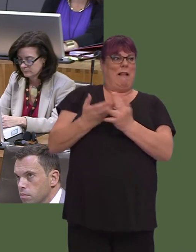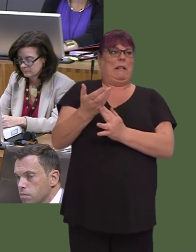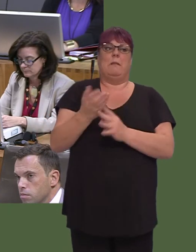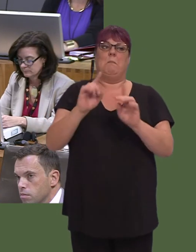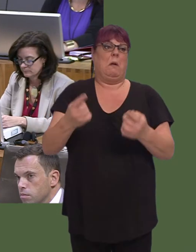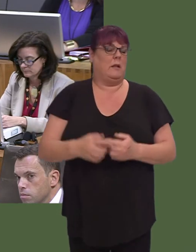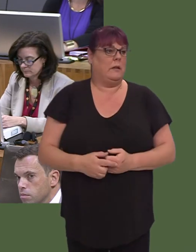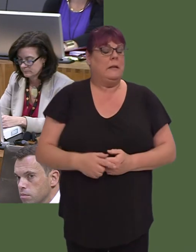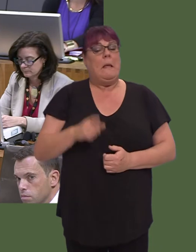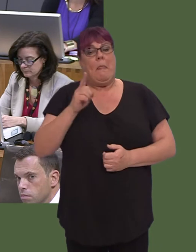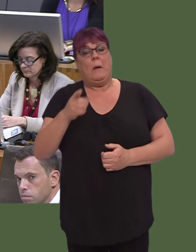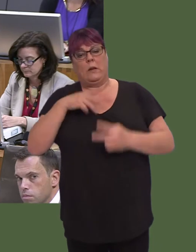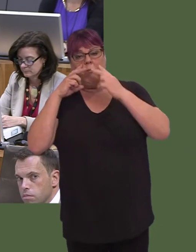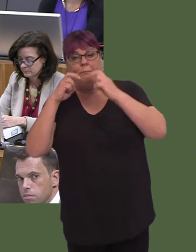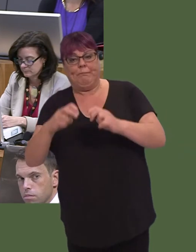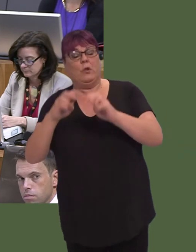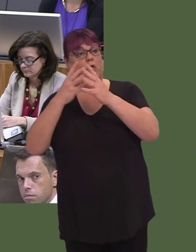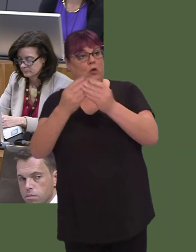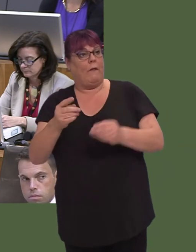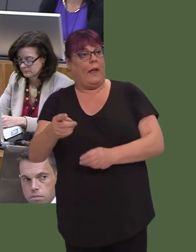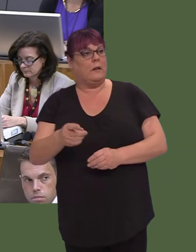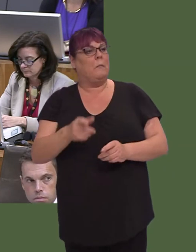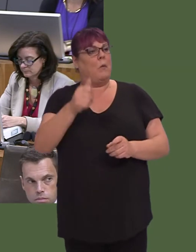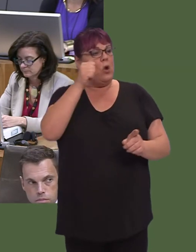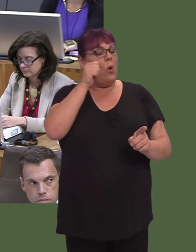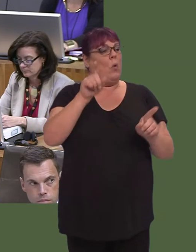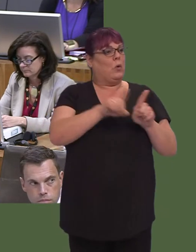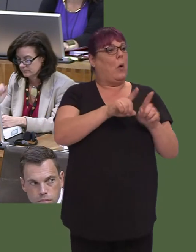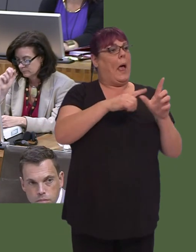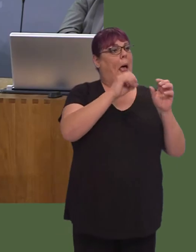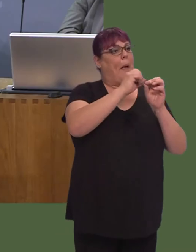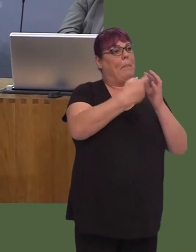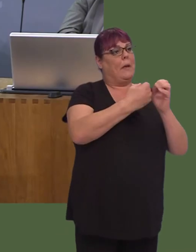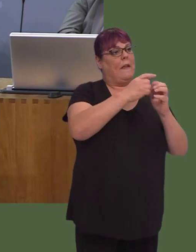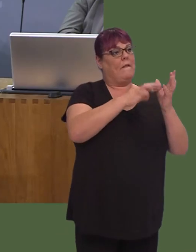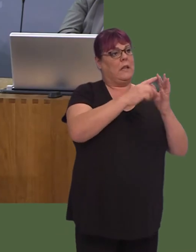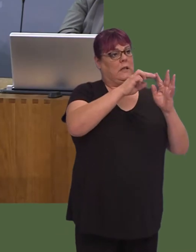But I can assure him that Abergavenny, as an important station, will see that work done.